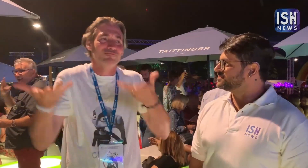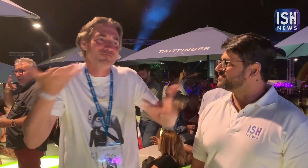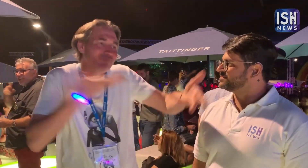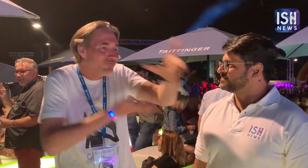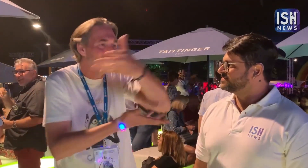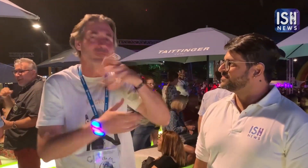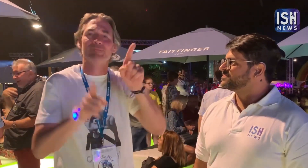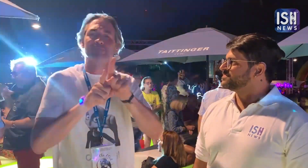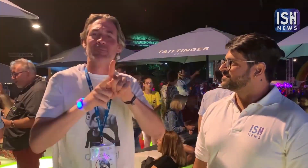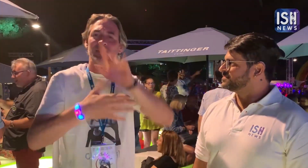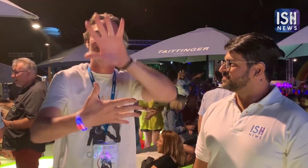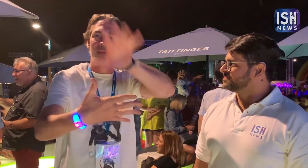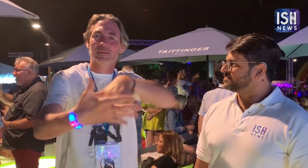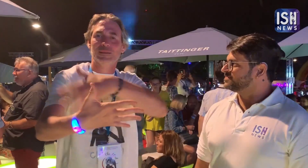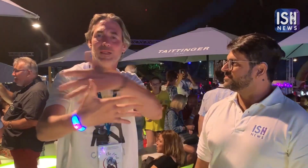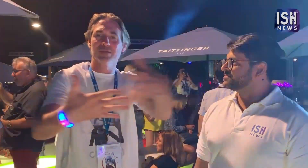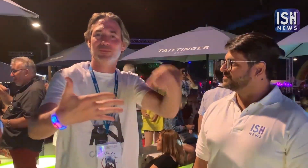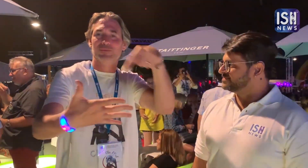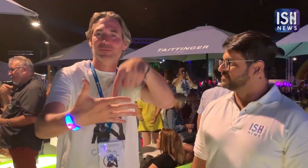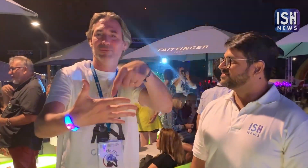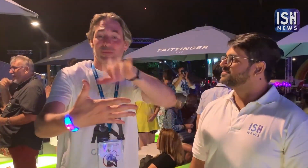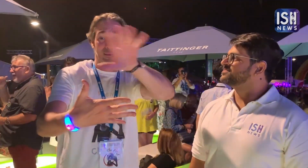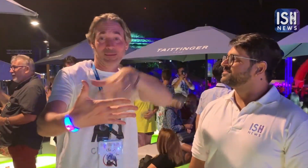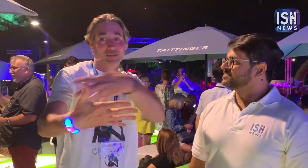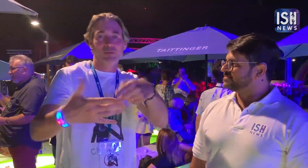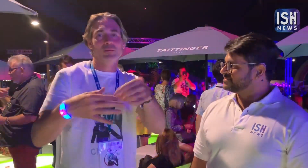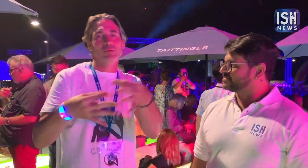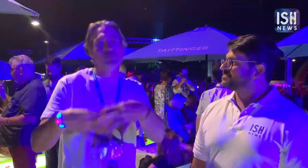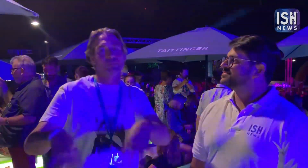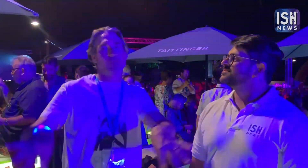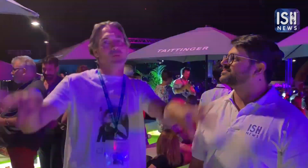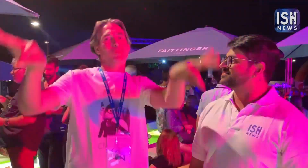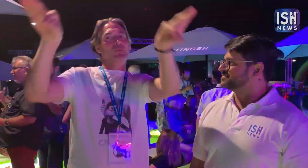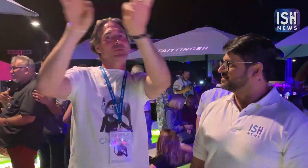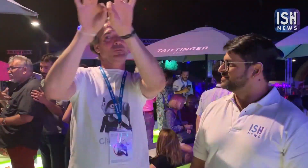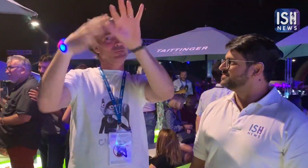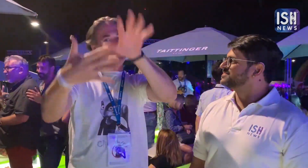It is all about Sign Language. Which is very important.